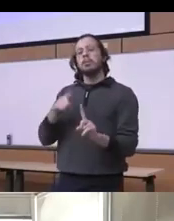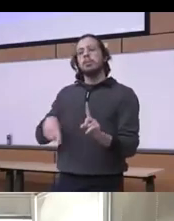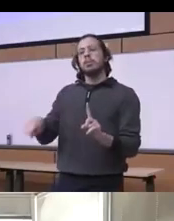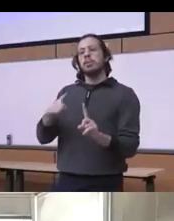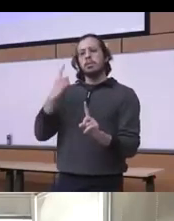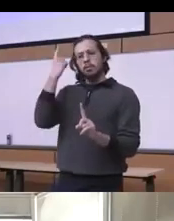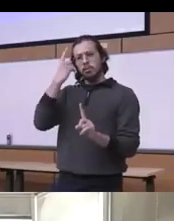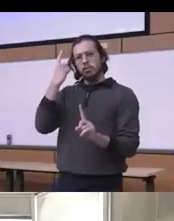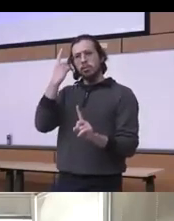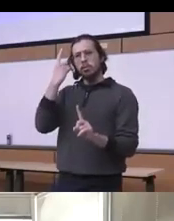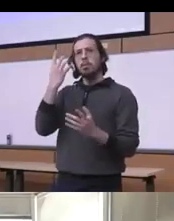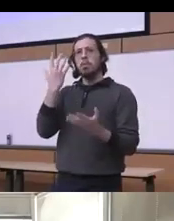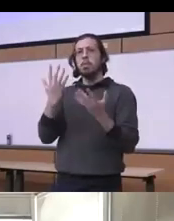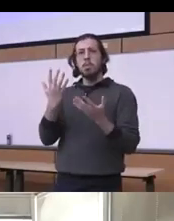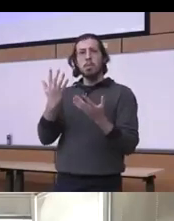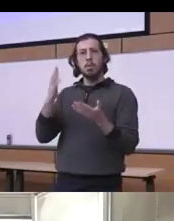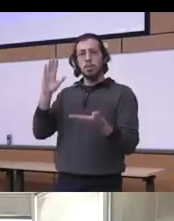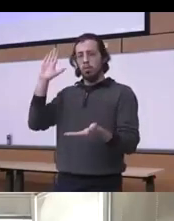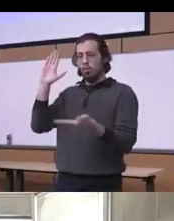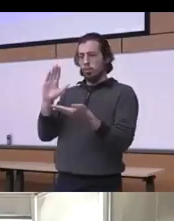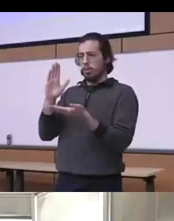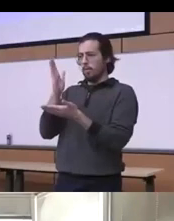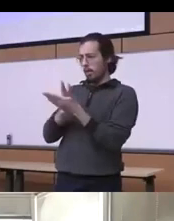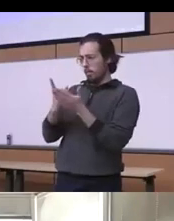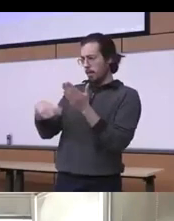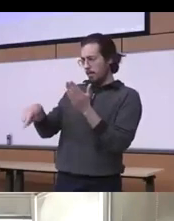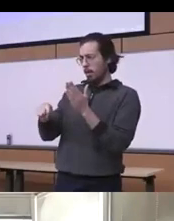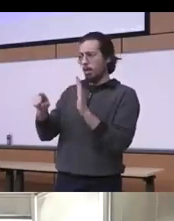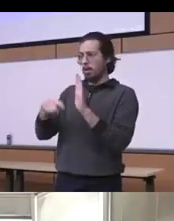know there was a reduction of some of that stigma during the pandemic because a lot of people have